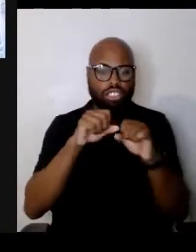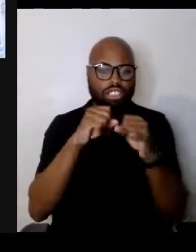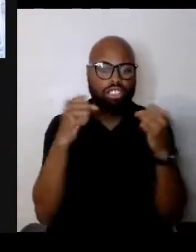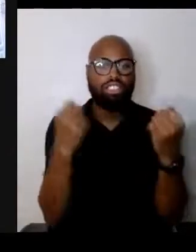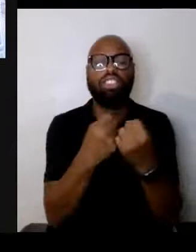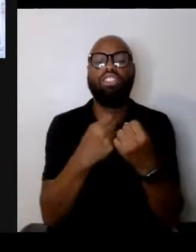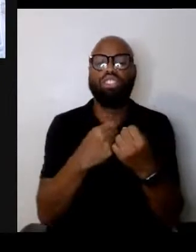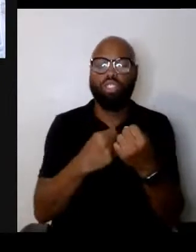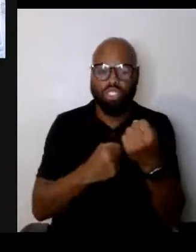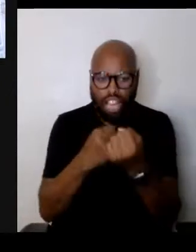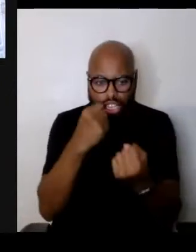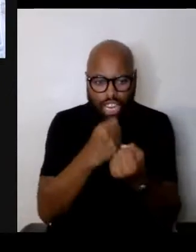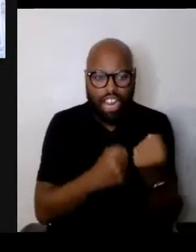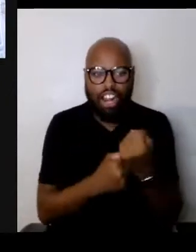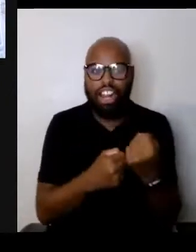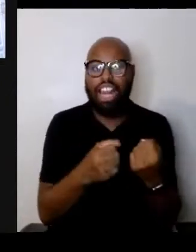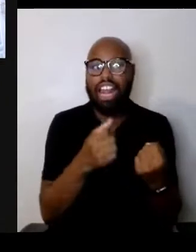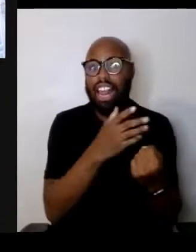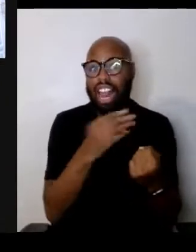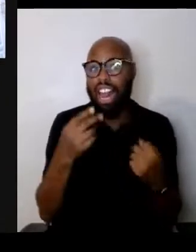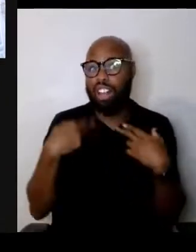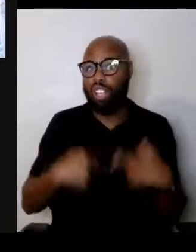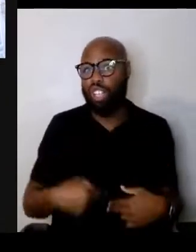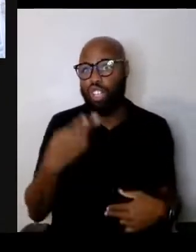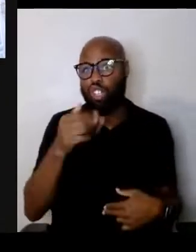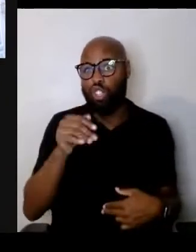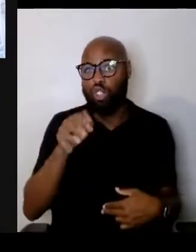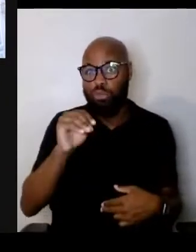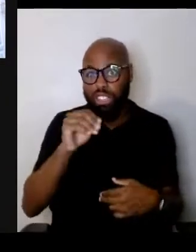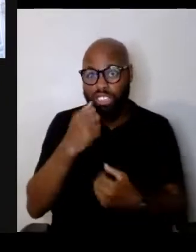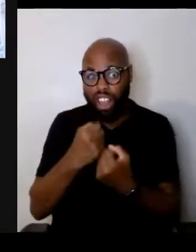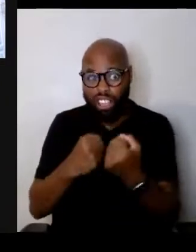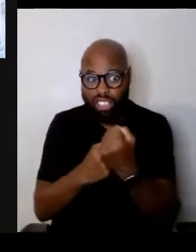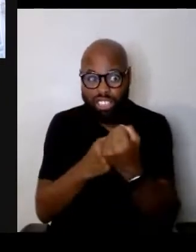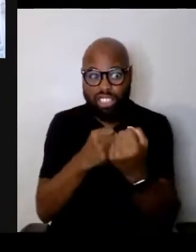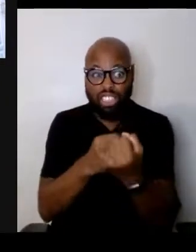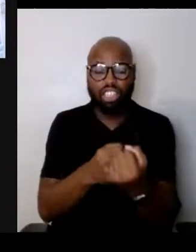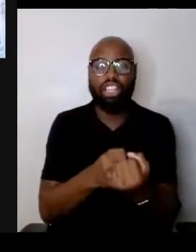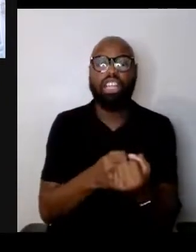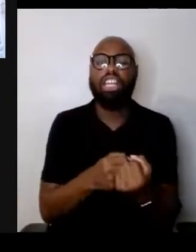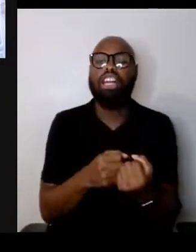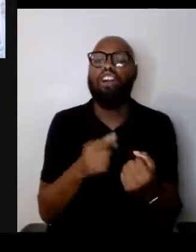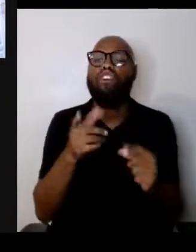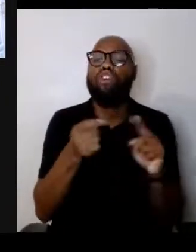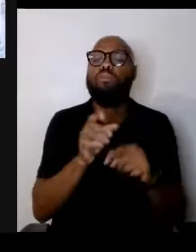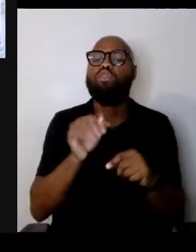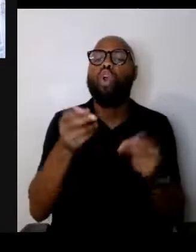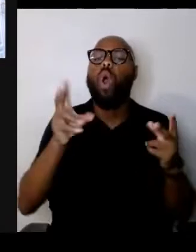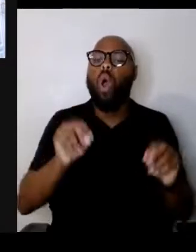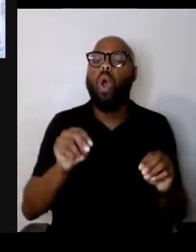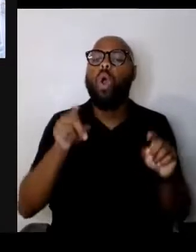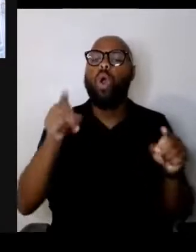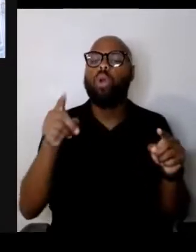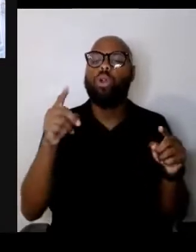And I guess I want to ask you from your own wisdom and your own experience, is that fixable? And if so, how do we fix it?